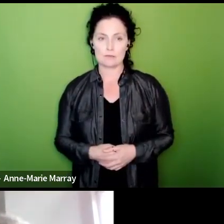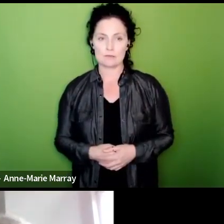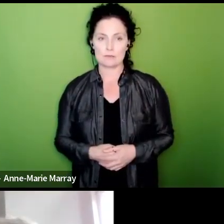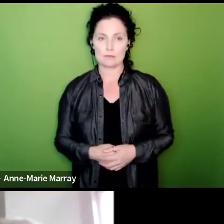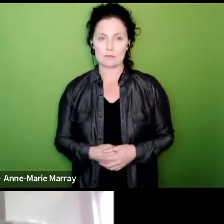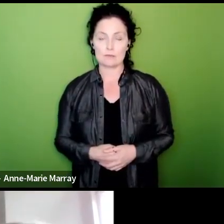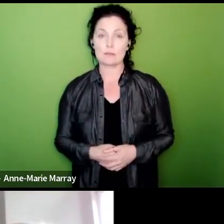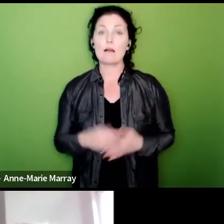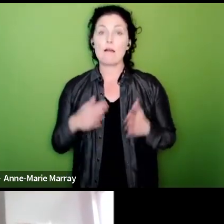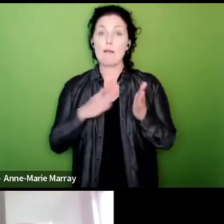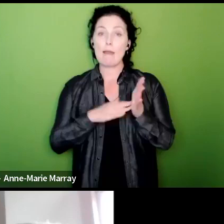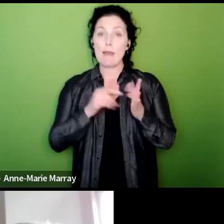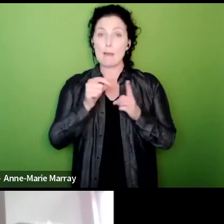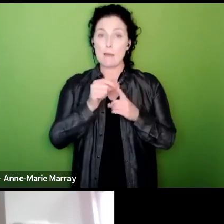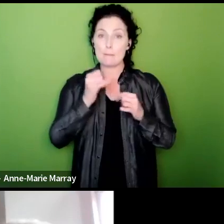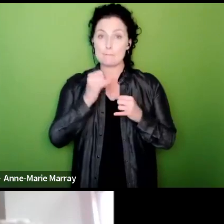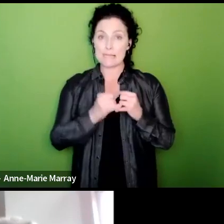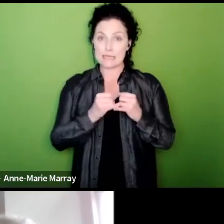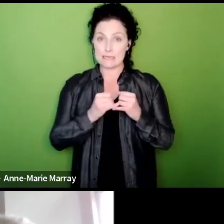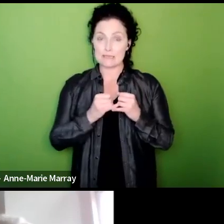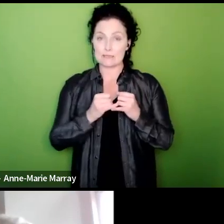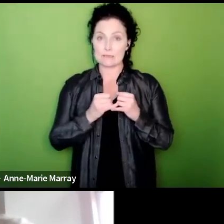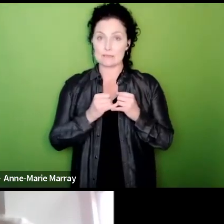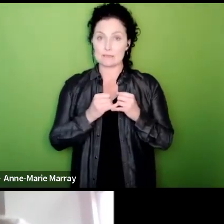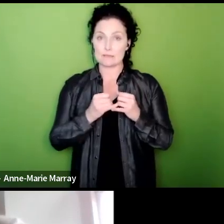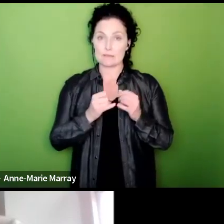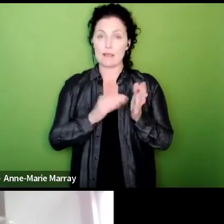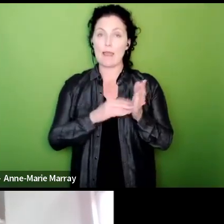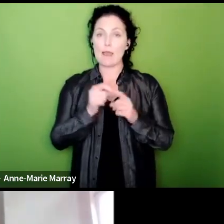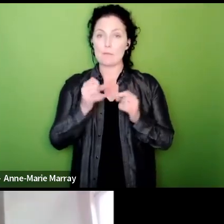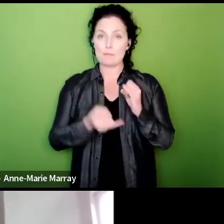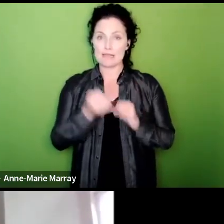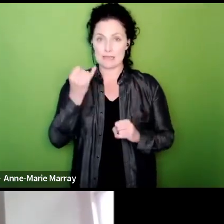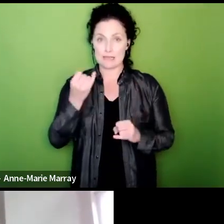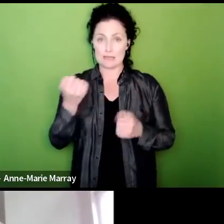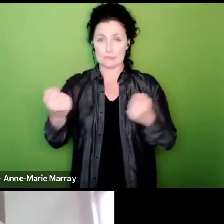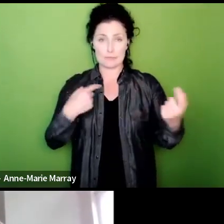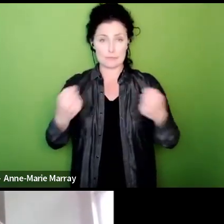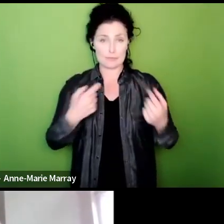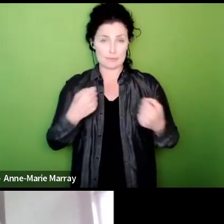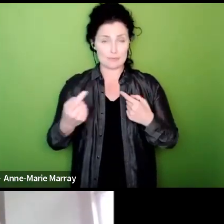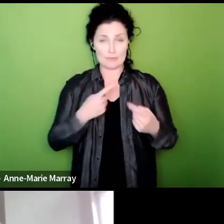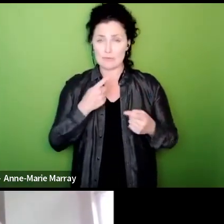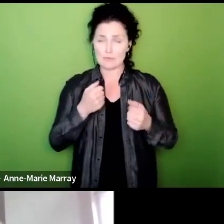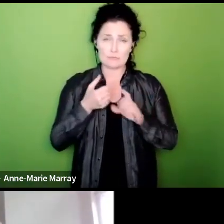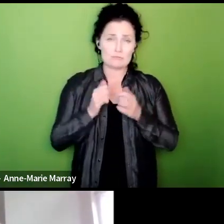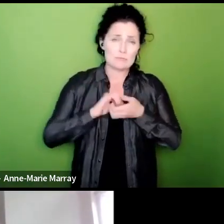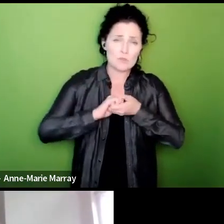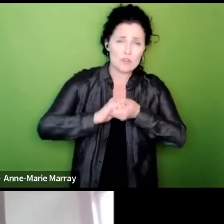MPs there are lots and lots of MPs sending PCS message to support messages of solidarity John